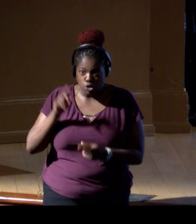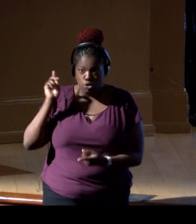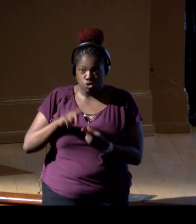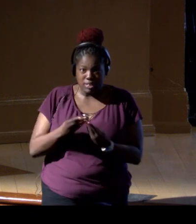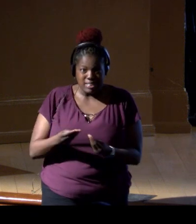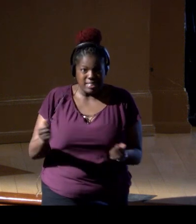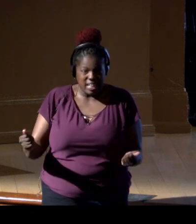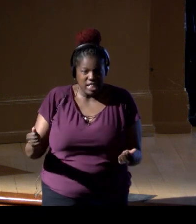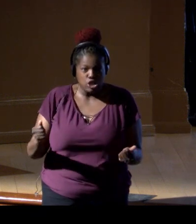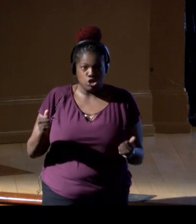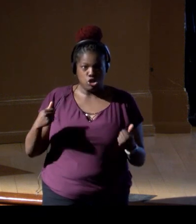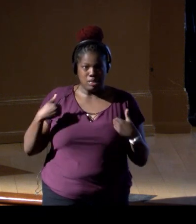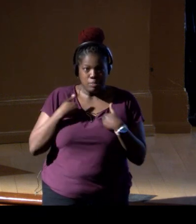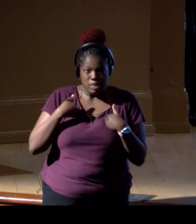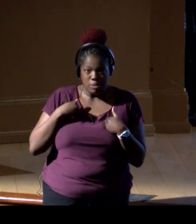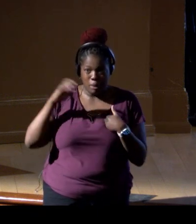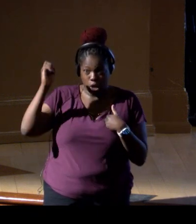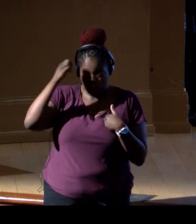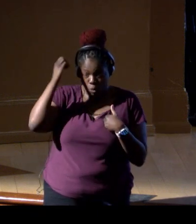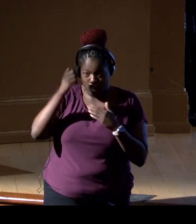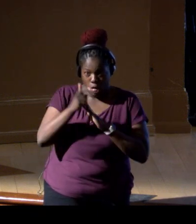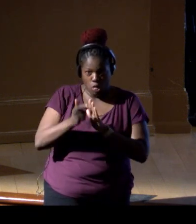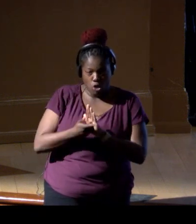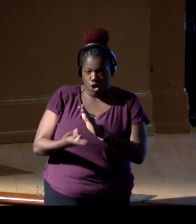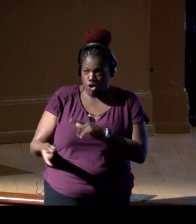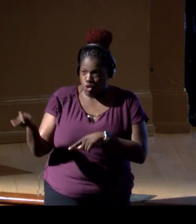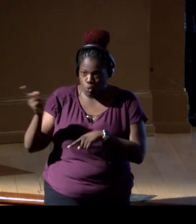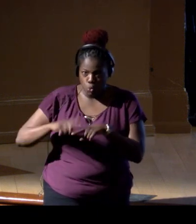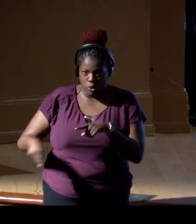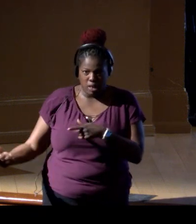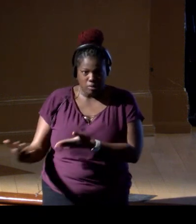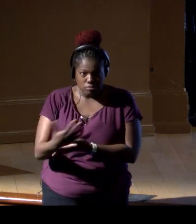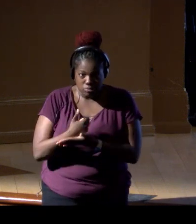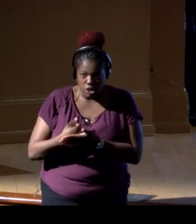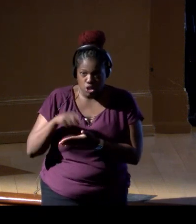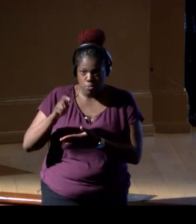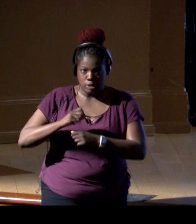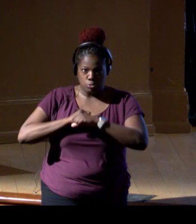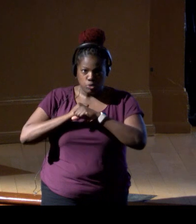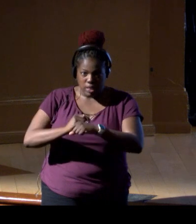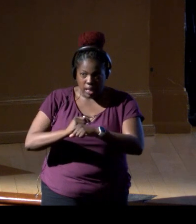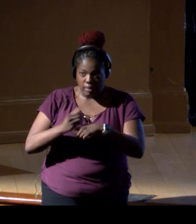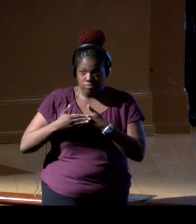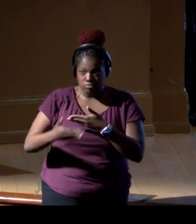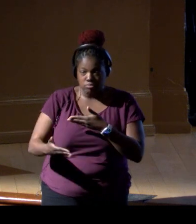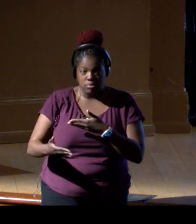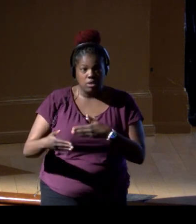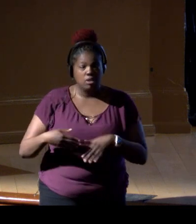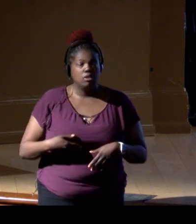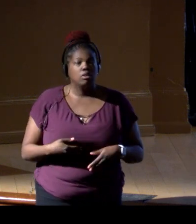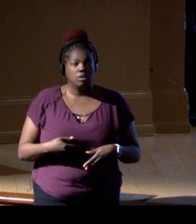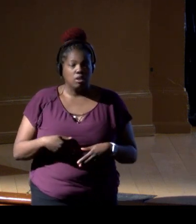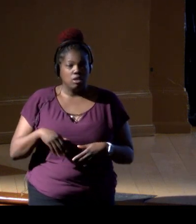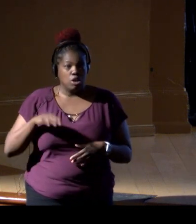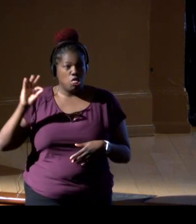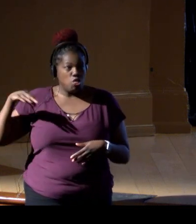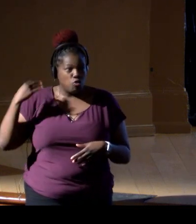By European law, you know, you cannot catch these species. You have to protect these species. So what is the French government going to do,